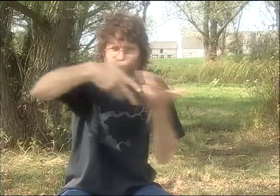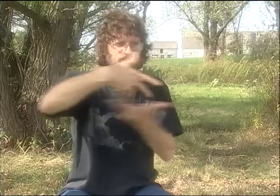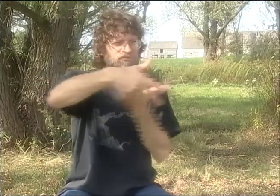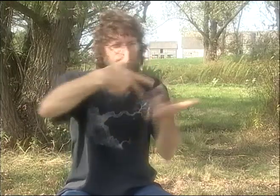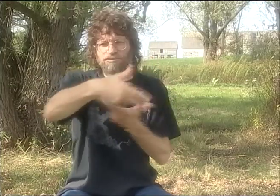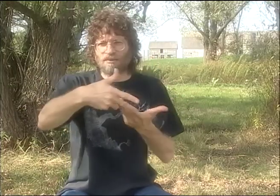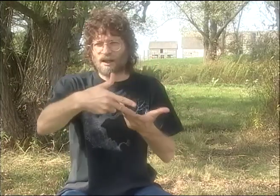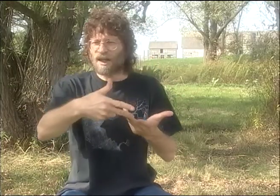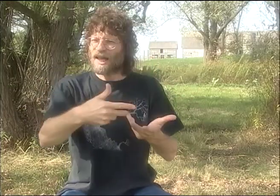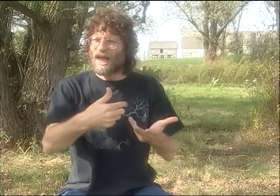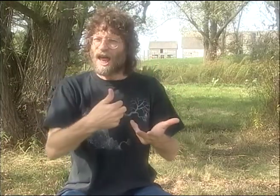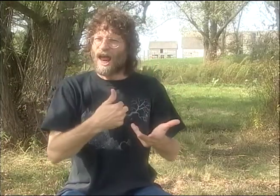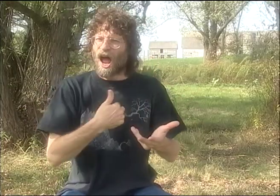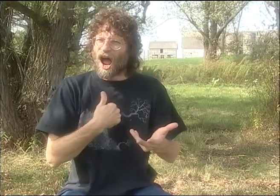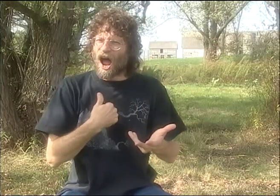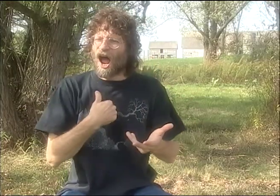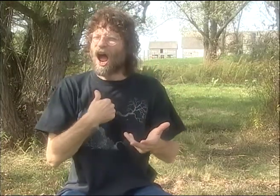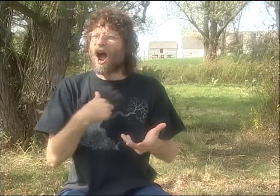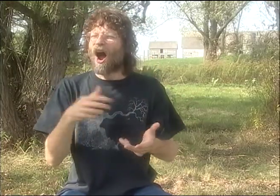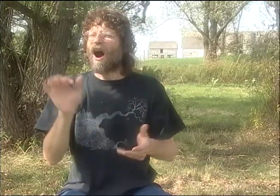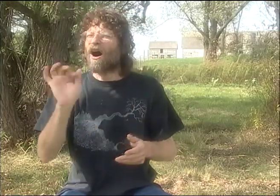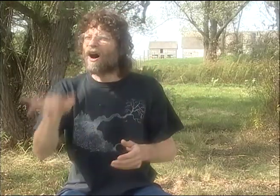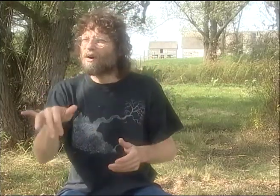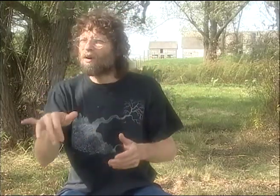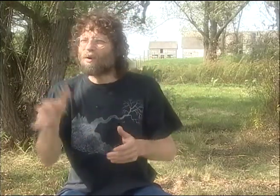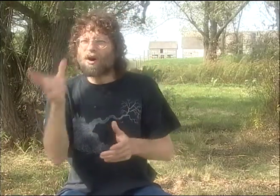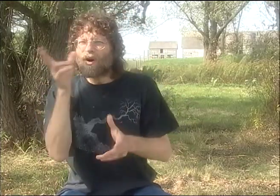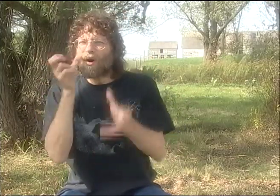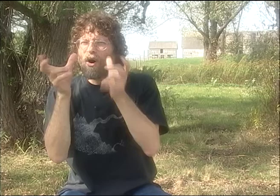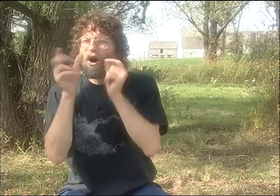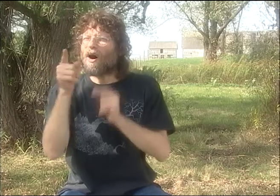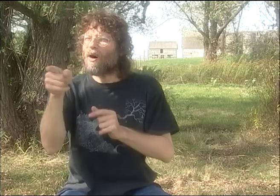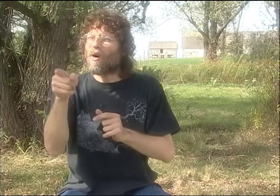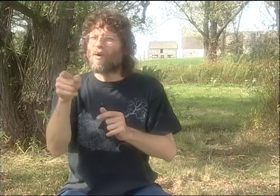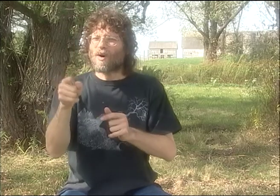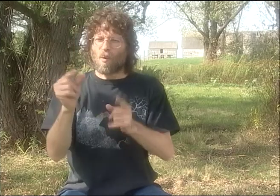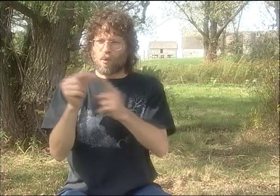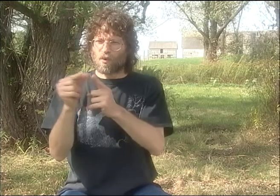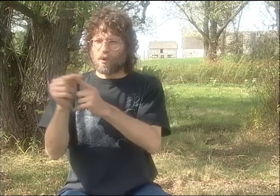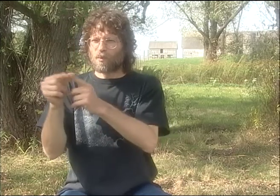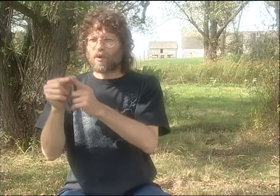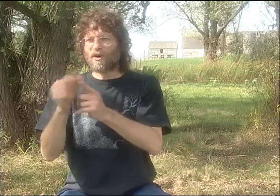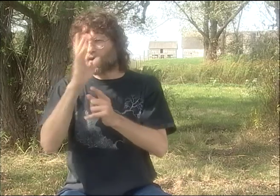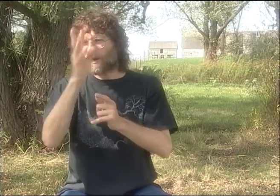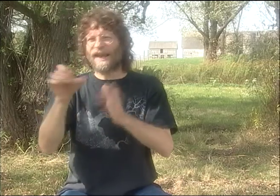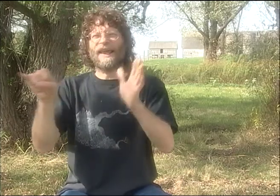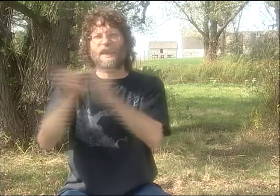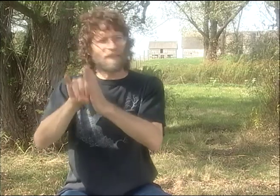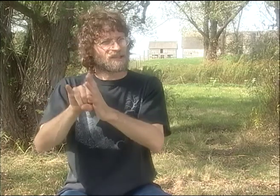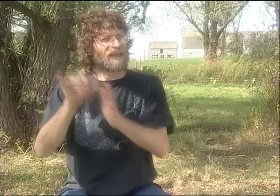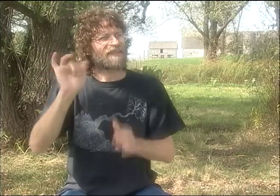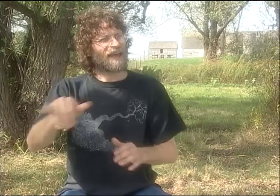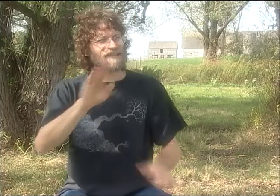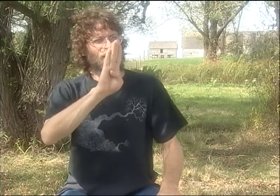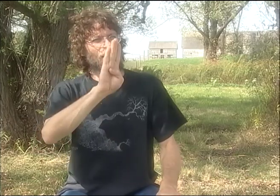AND THE HEARING POETS WERE JUST STARTING THIS FUSION, I WAS LOOKING AT THIS AND I WAS LISTENING TO A LOT